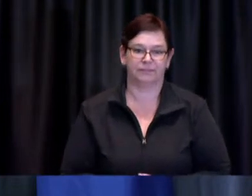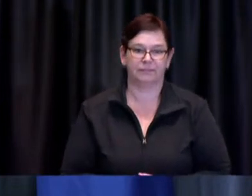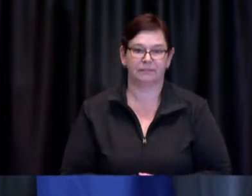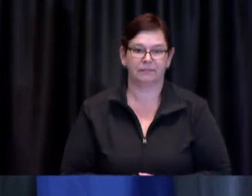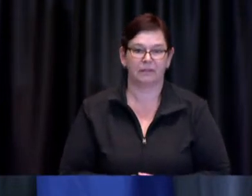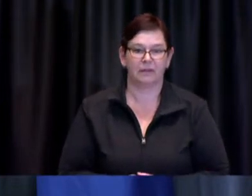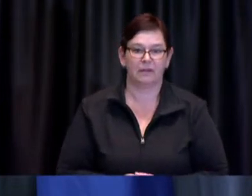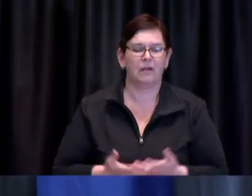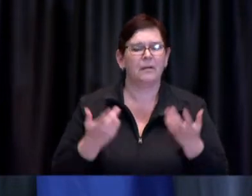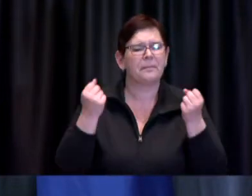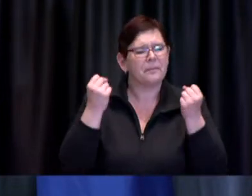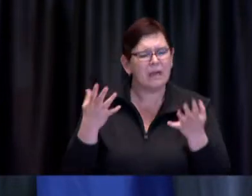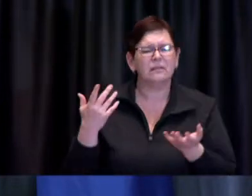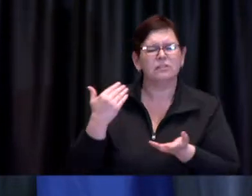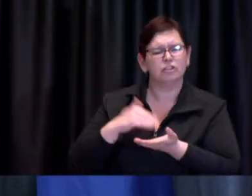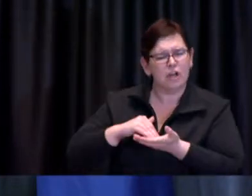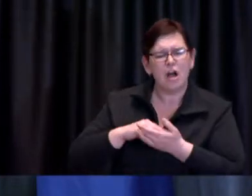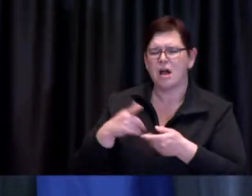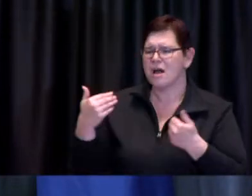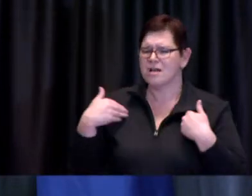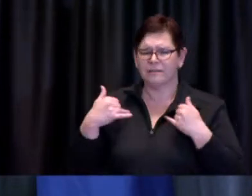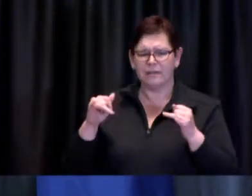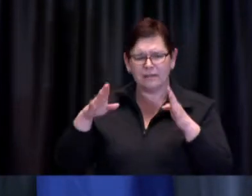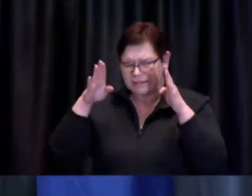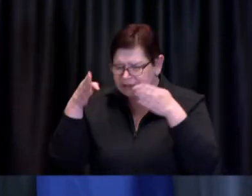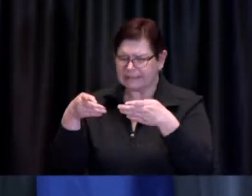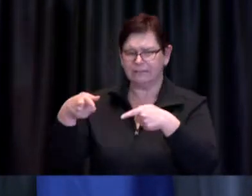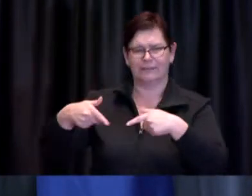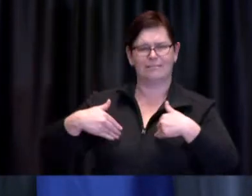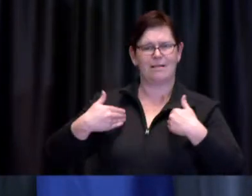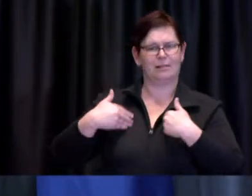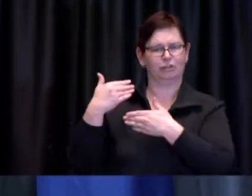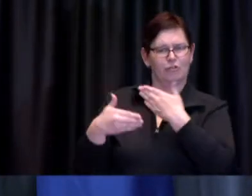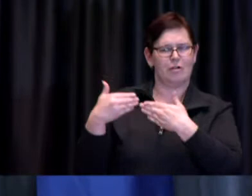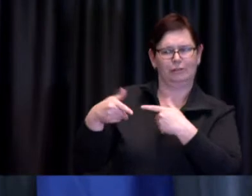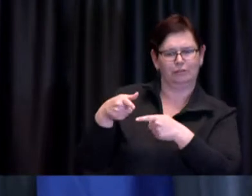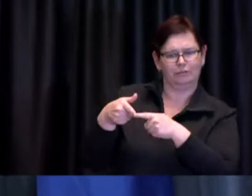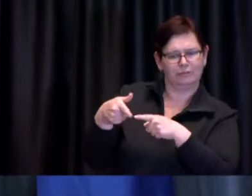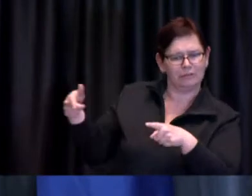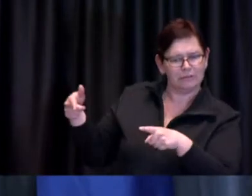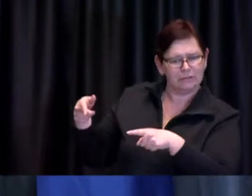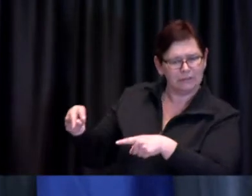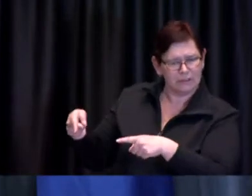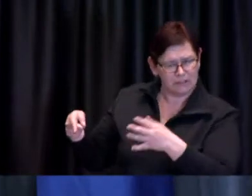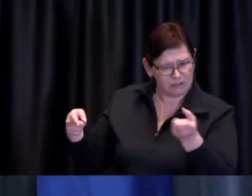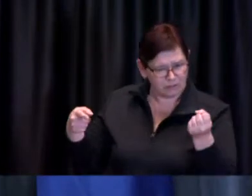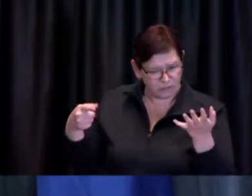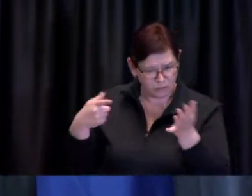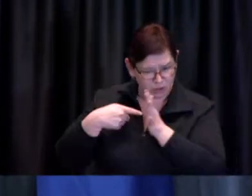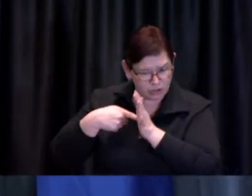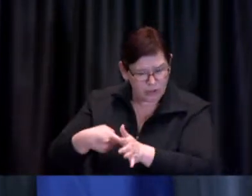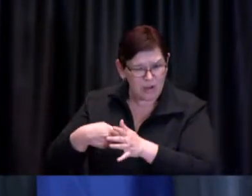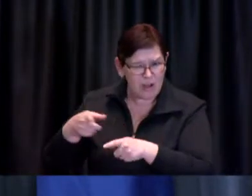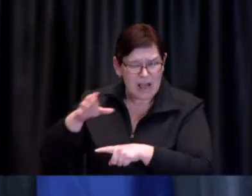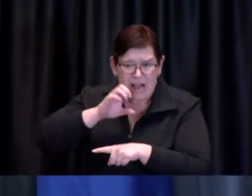shifted into a younger person's disease if you think that this would help by showing the ages on a daily basis?